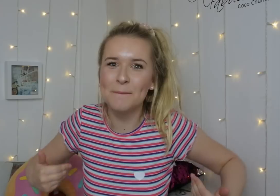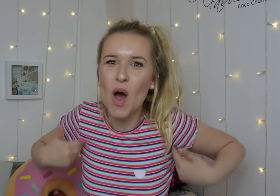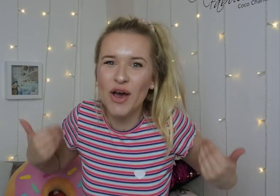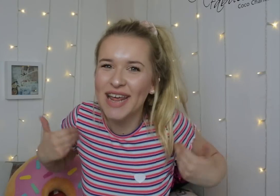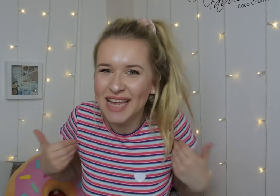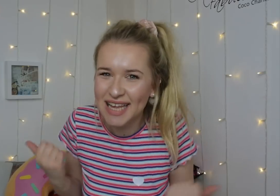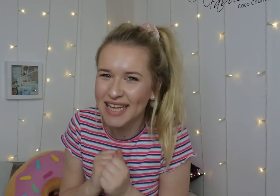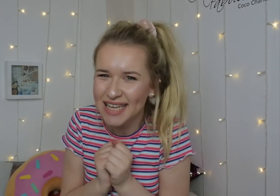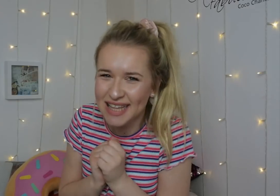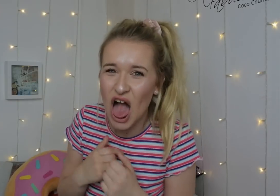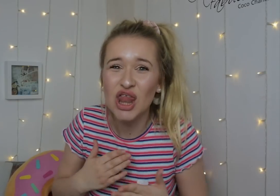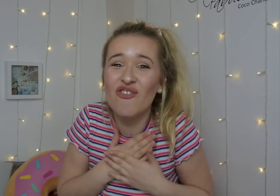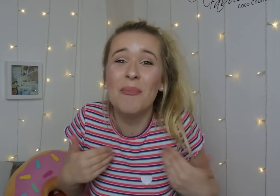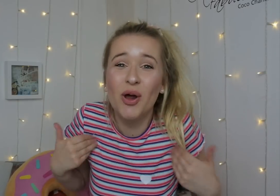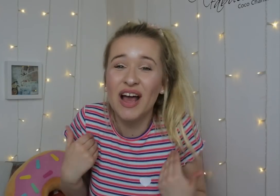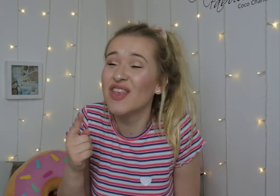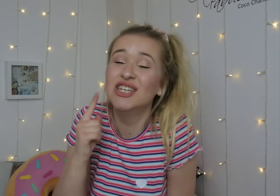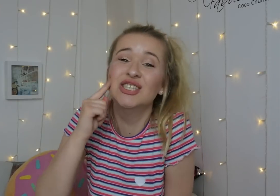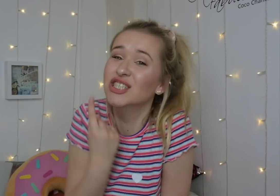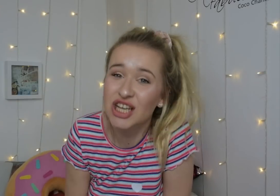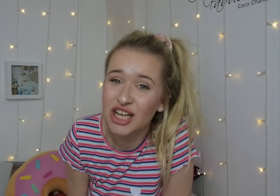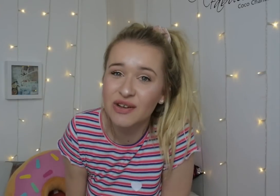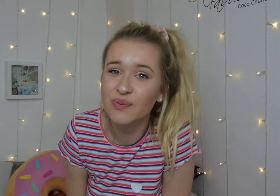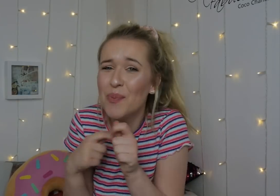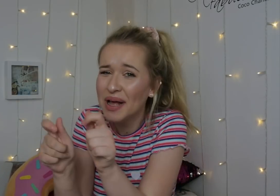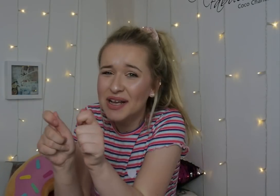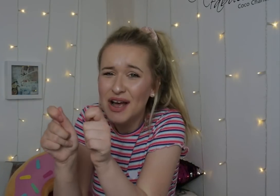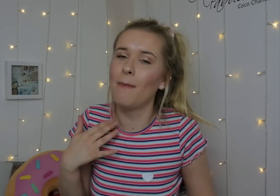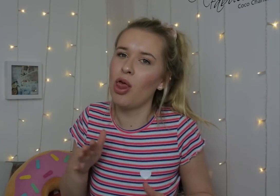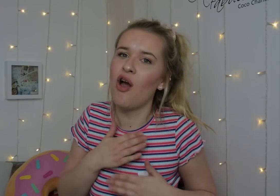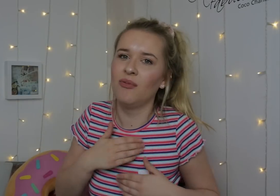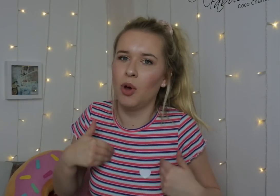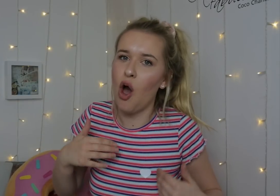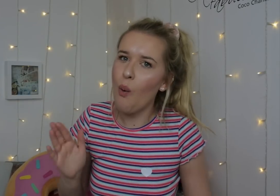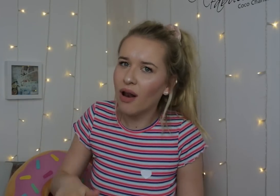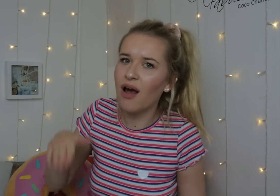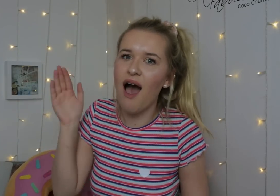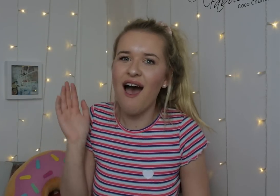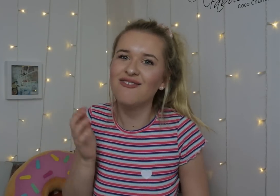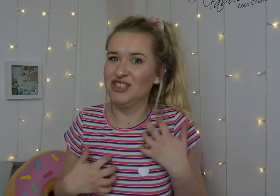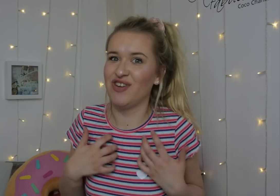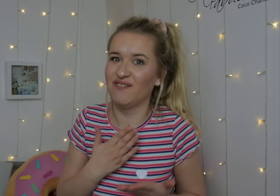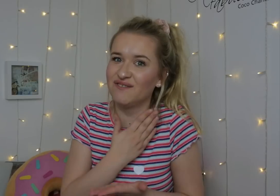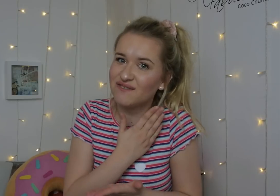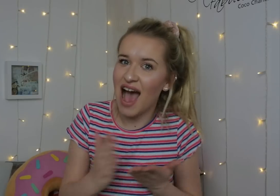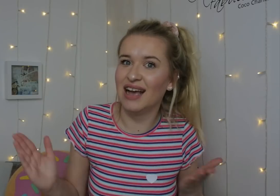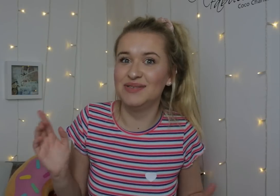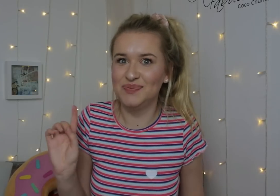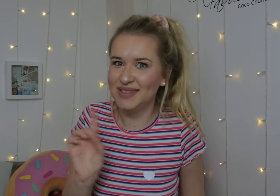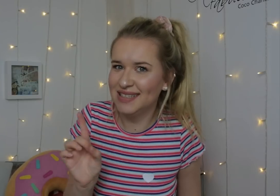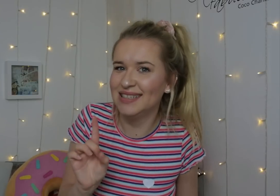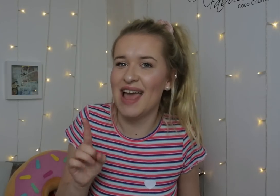Monkey! I love monkeys as they're so cute! I've been loving monkeys all my life. Here's an interesting fact: